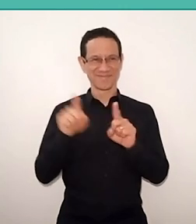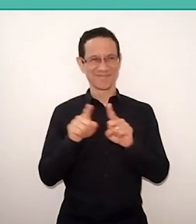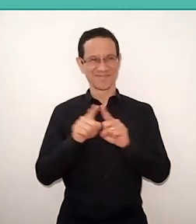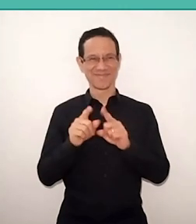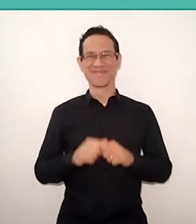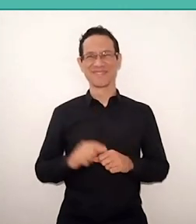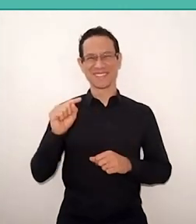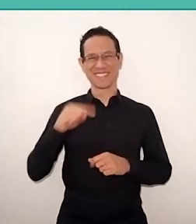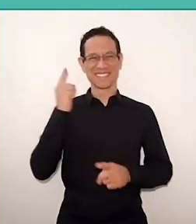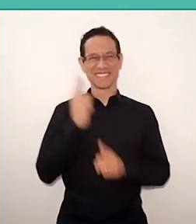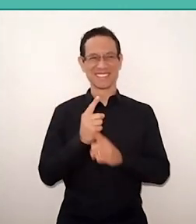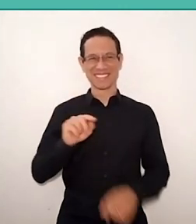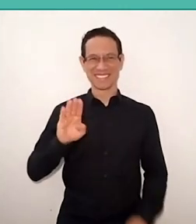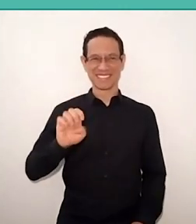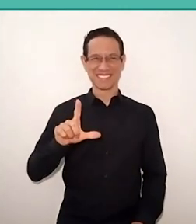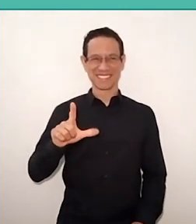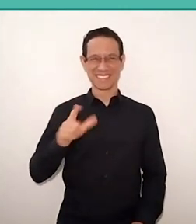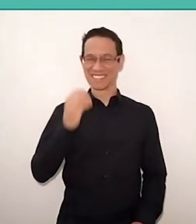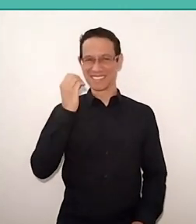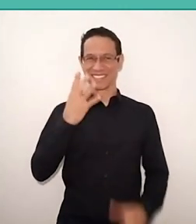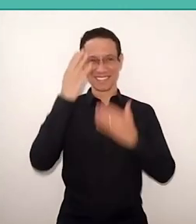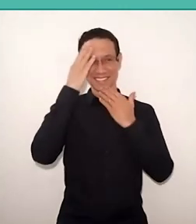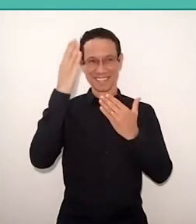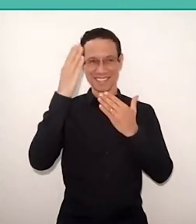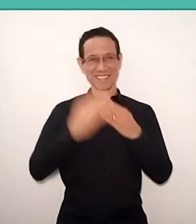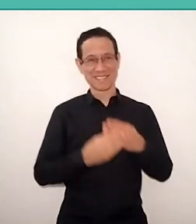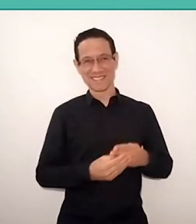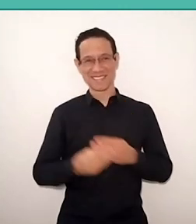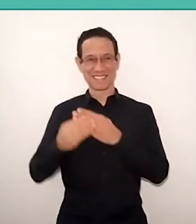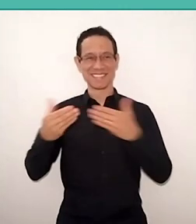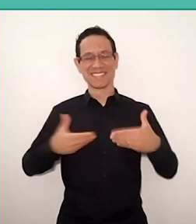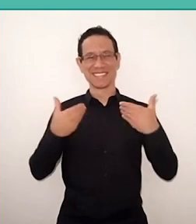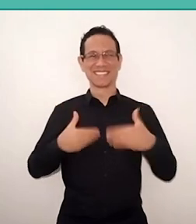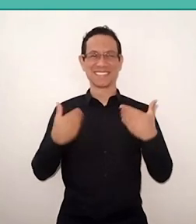and Bel, thank you very much by his driving here, which is always a joy be on your side.